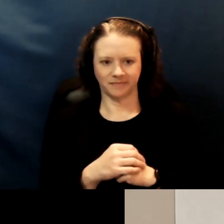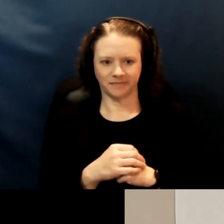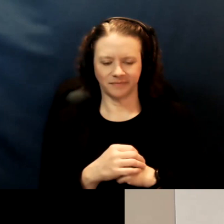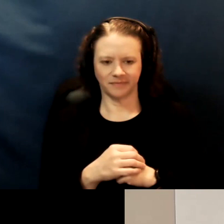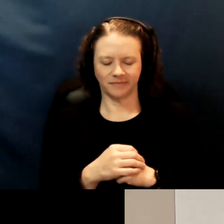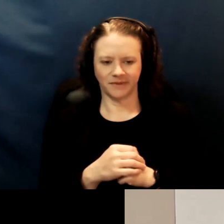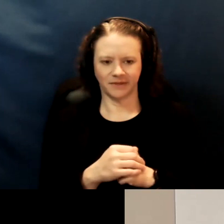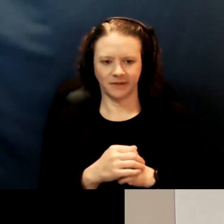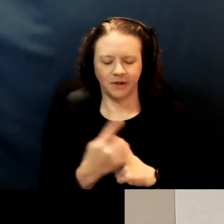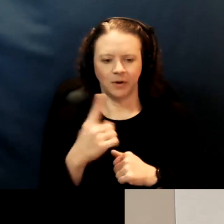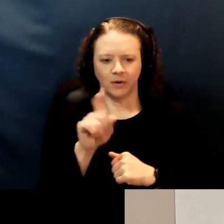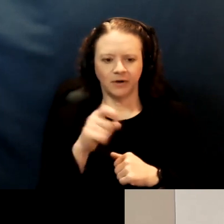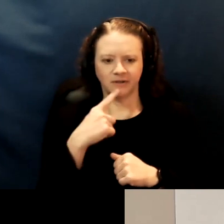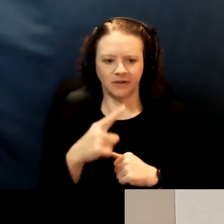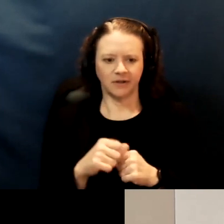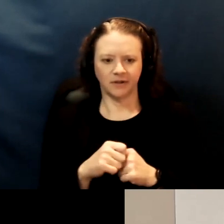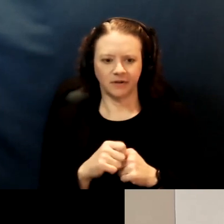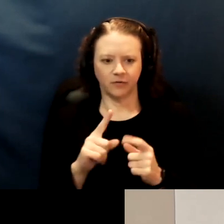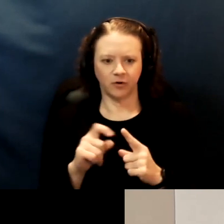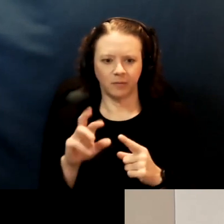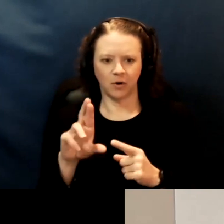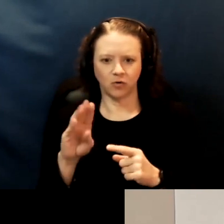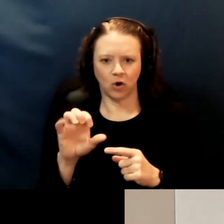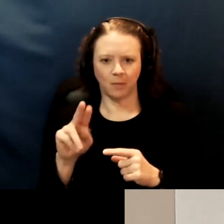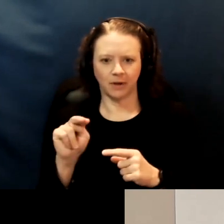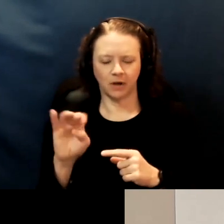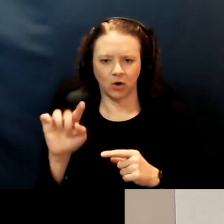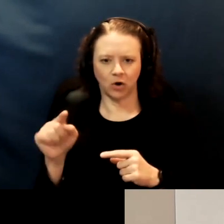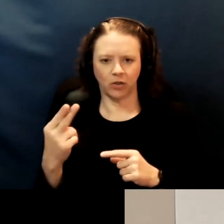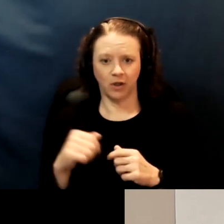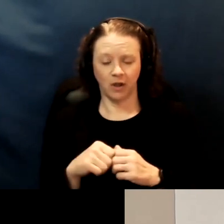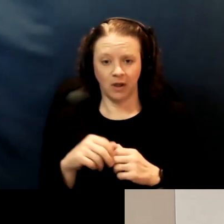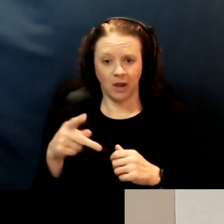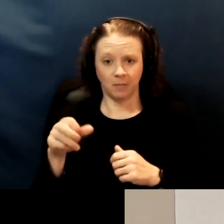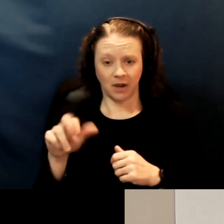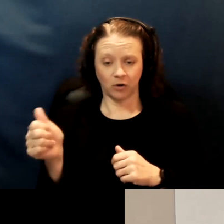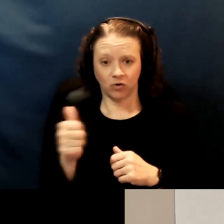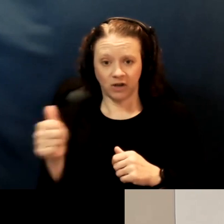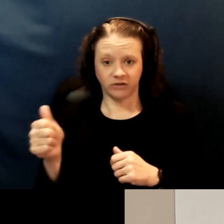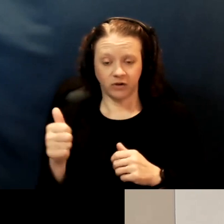[Susan] Oh, there's a question from Robin Earth. Are paratransit rides free to any vaccine appointments?